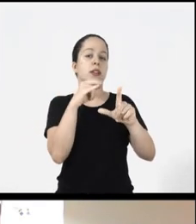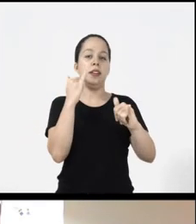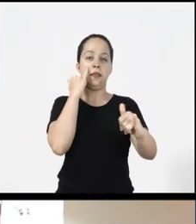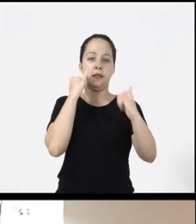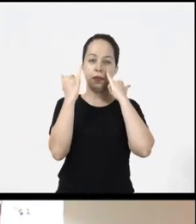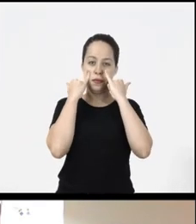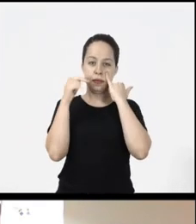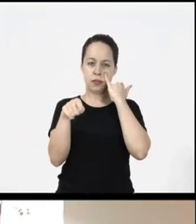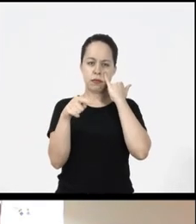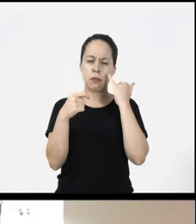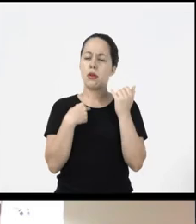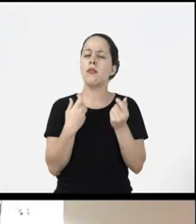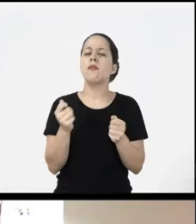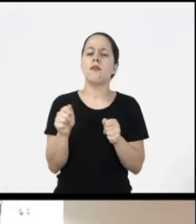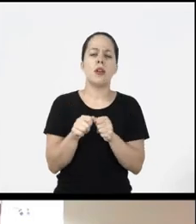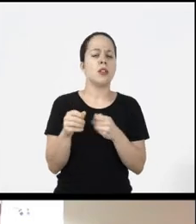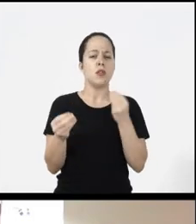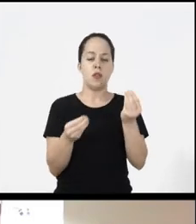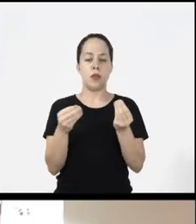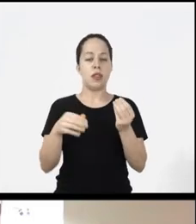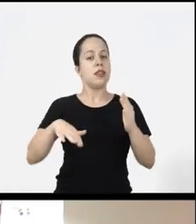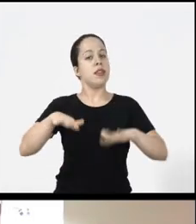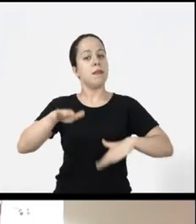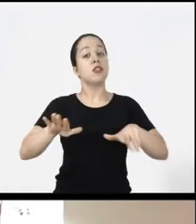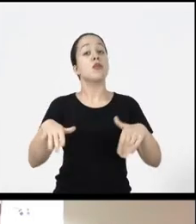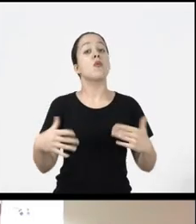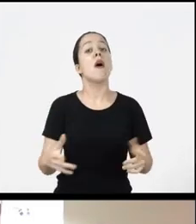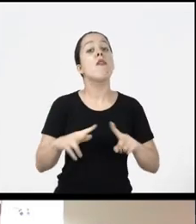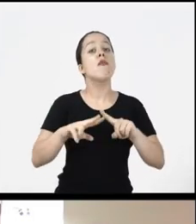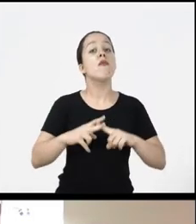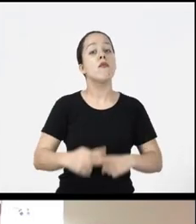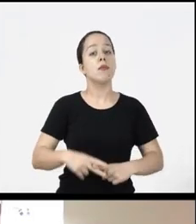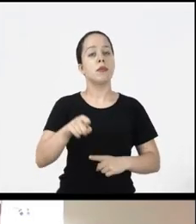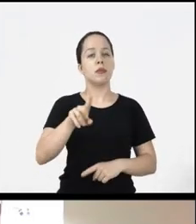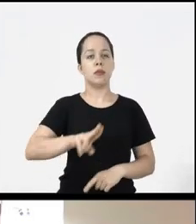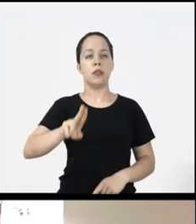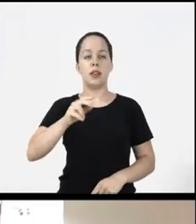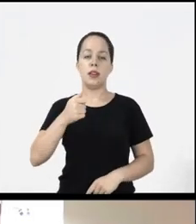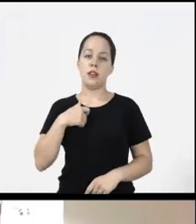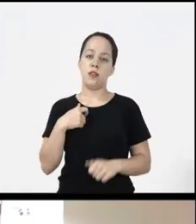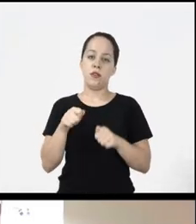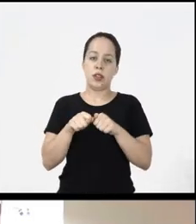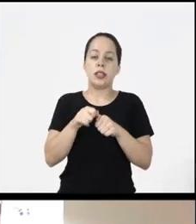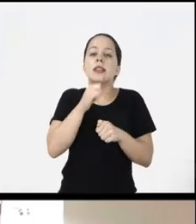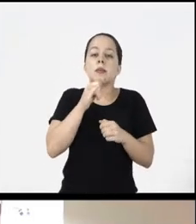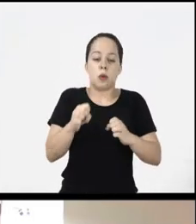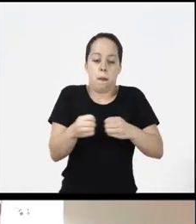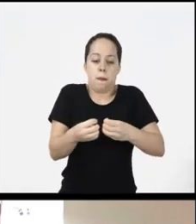information So how do I do It depends on the tool I am using